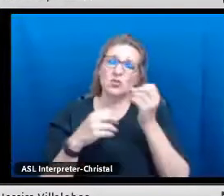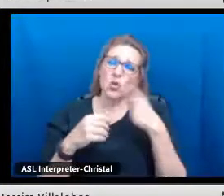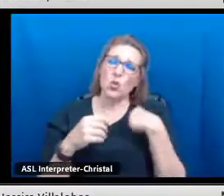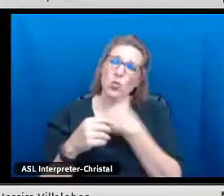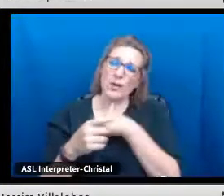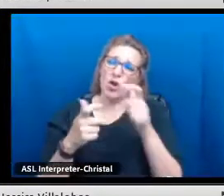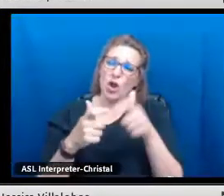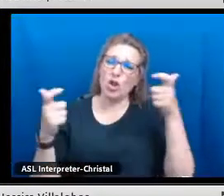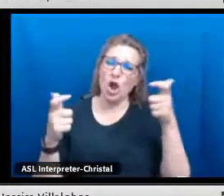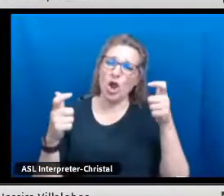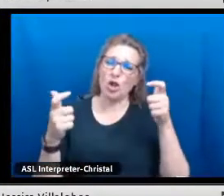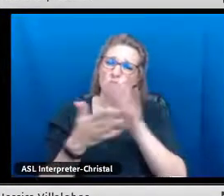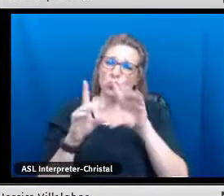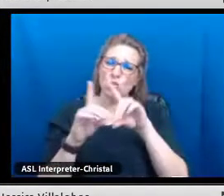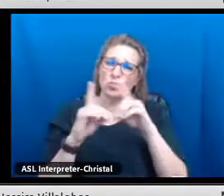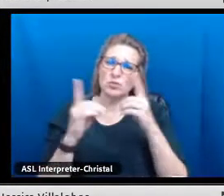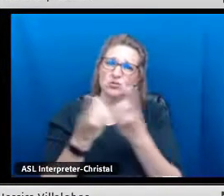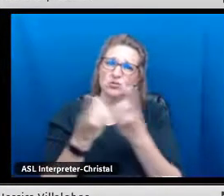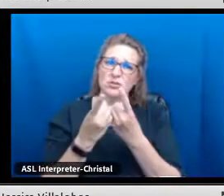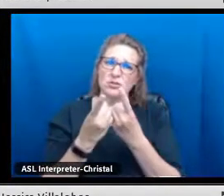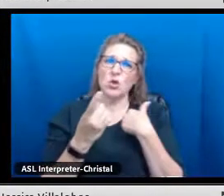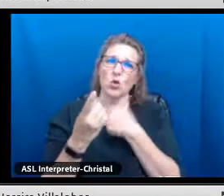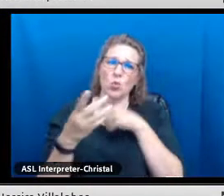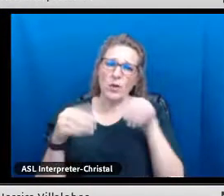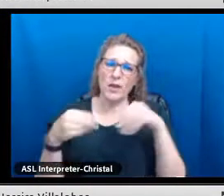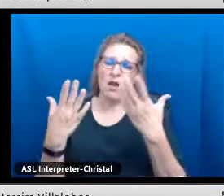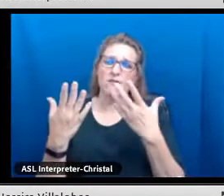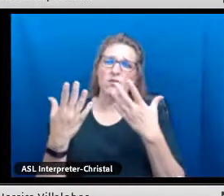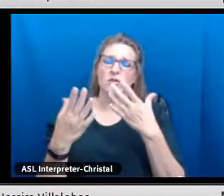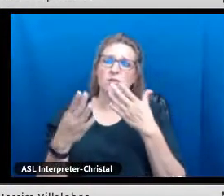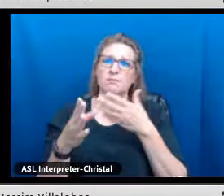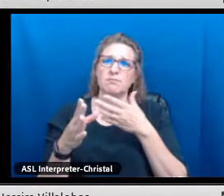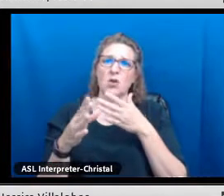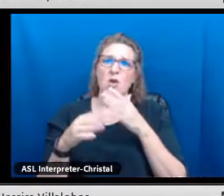and dialects. With that said, we are a fairly large district.